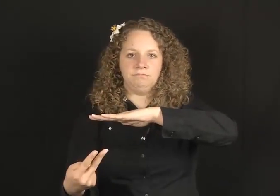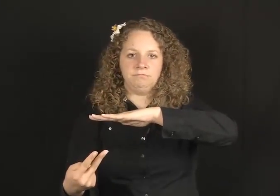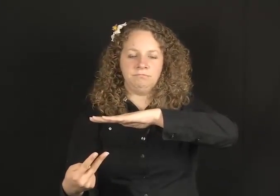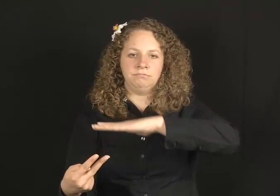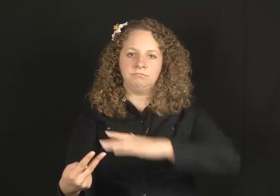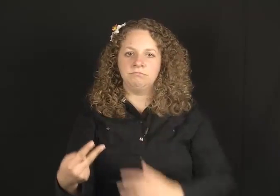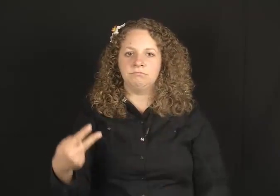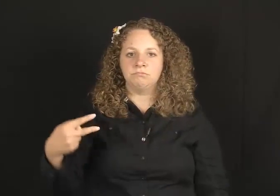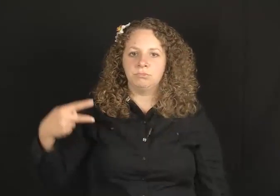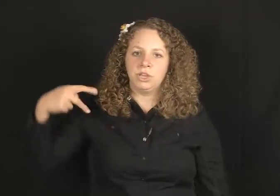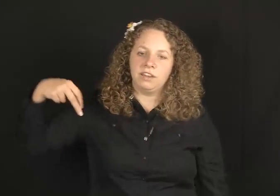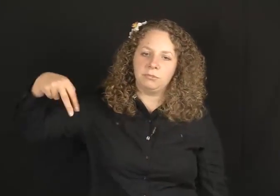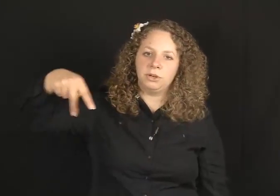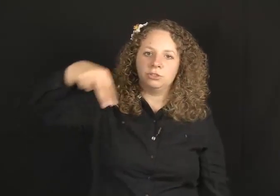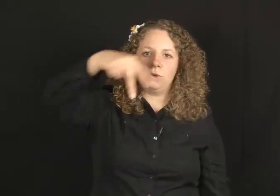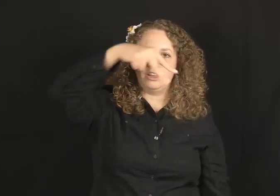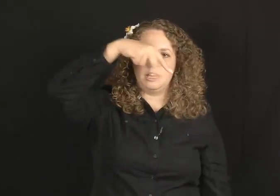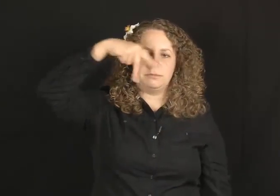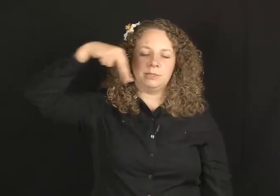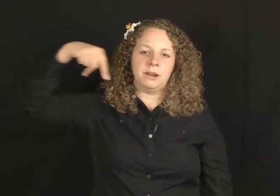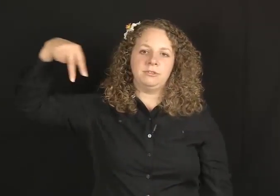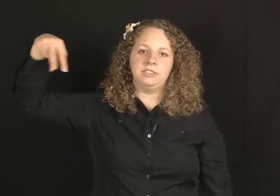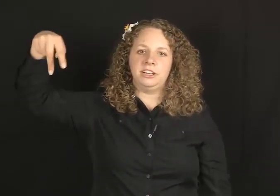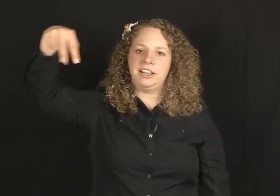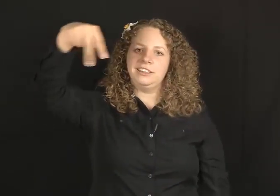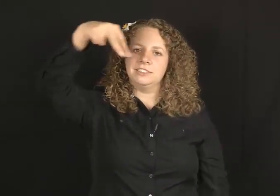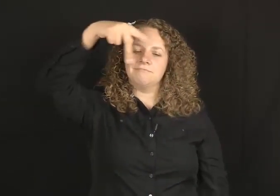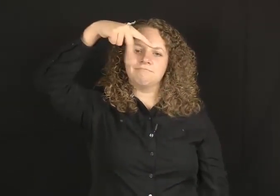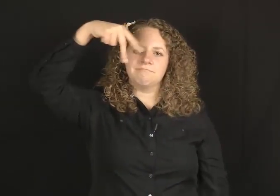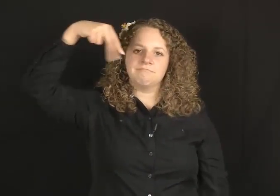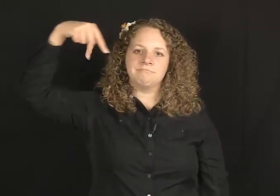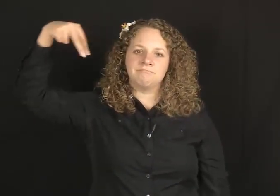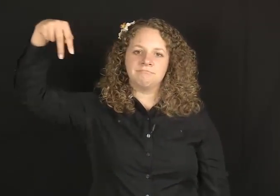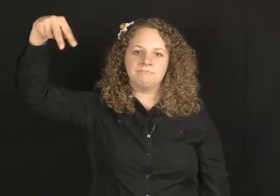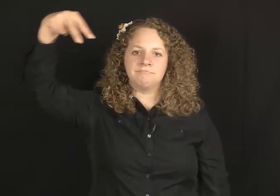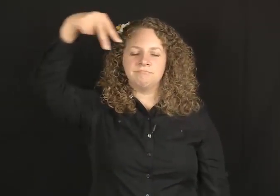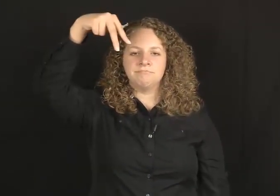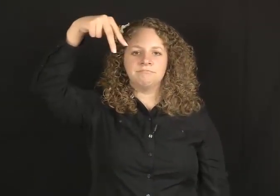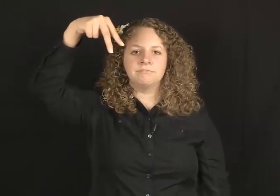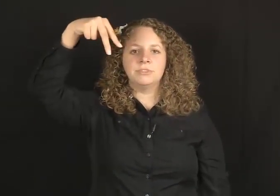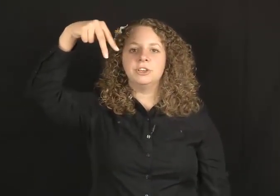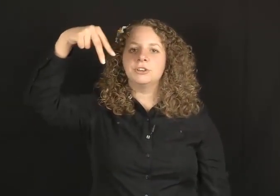You can have a person walking up a spiral staircase.